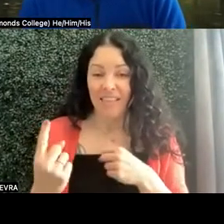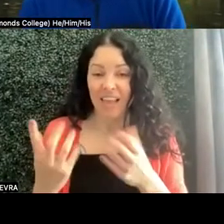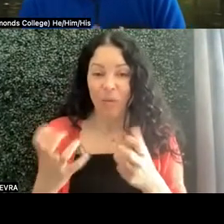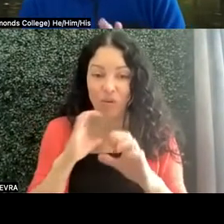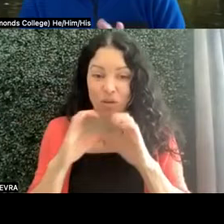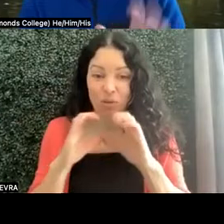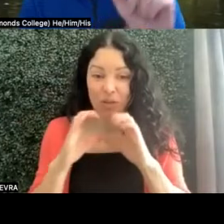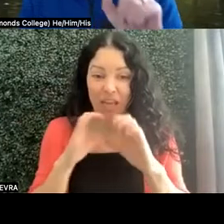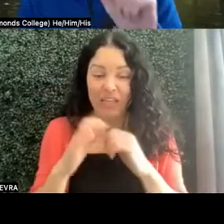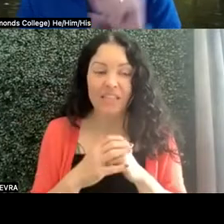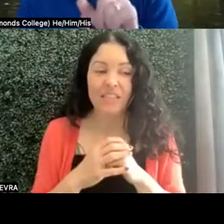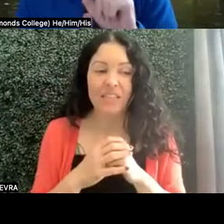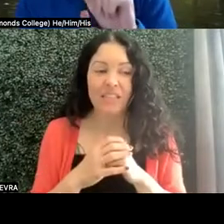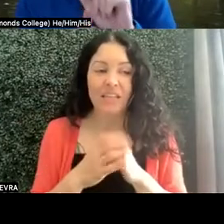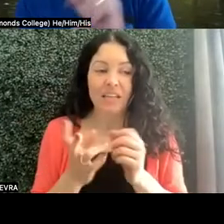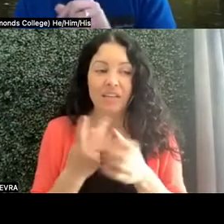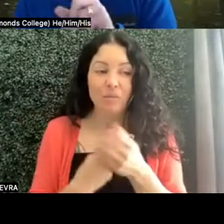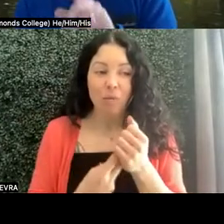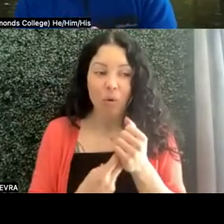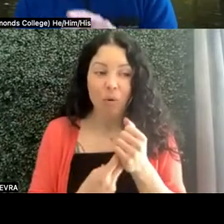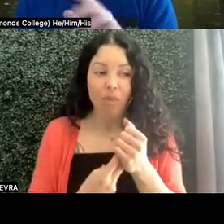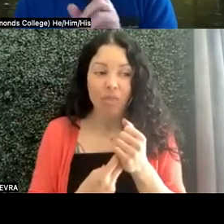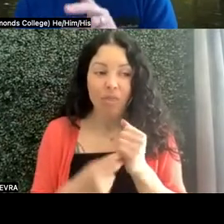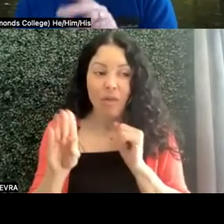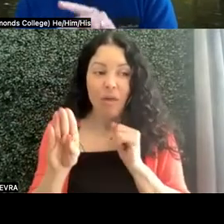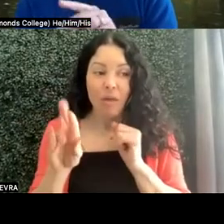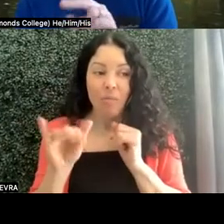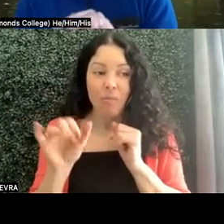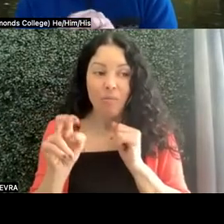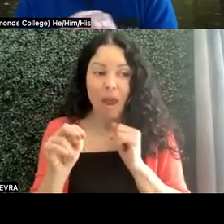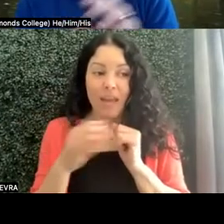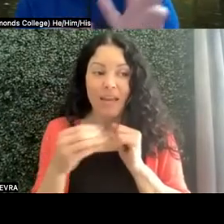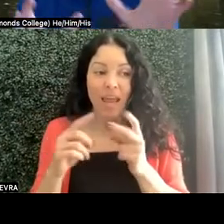was, as both Bryan and Hope mentioned, so,